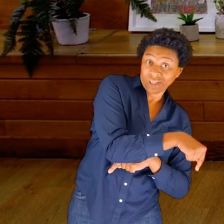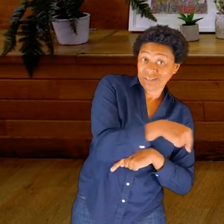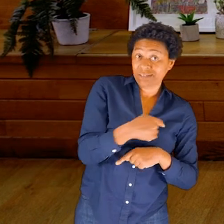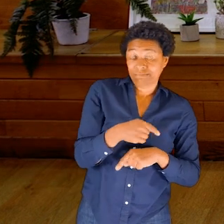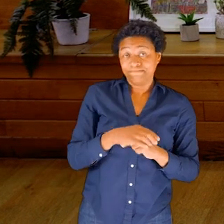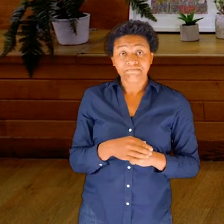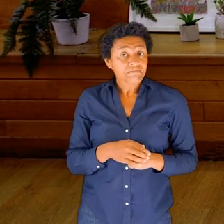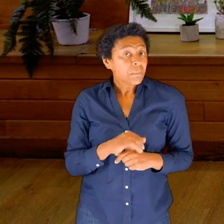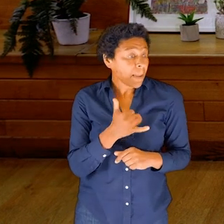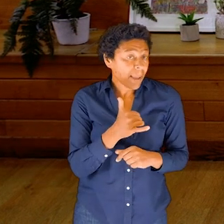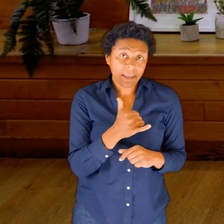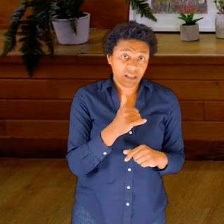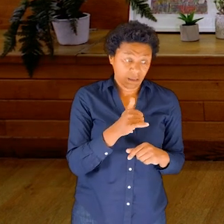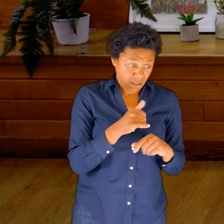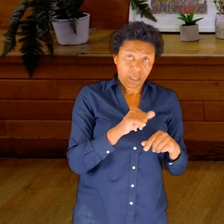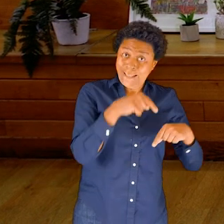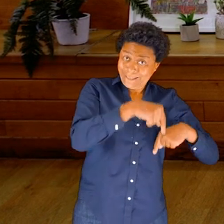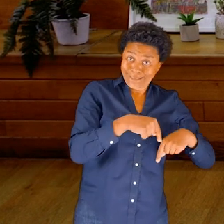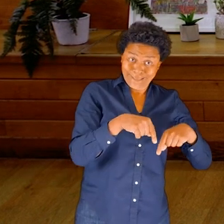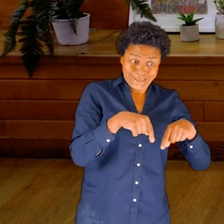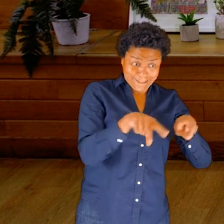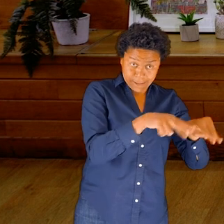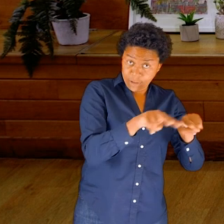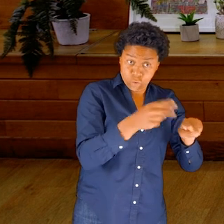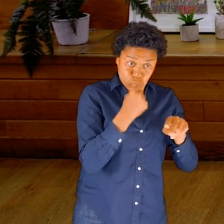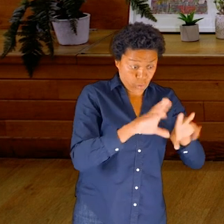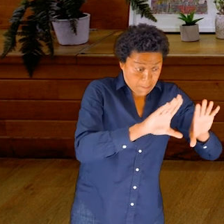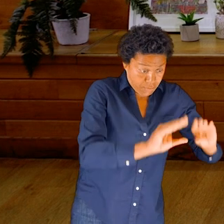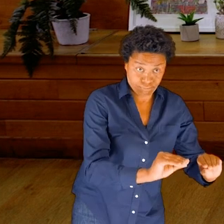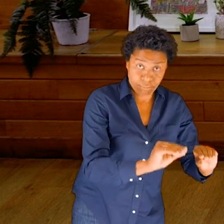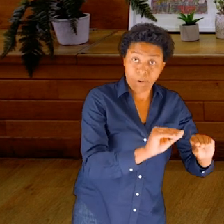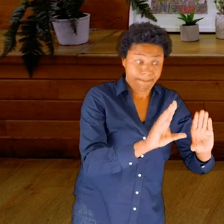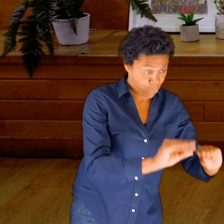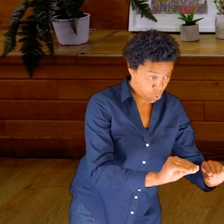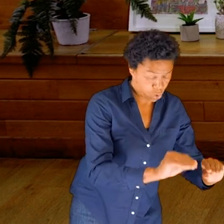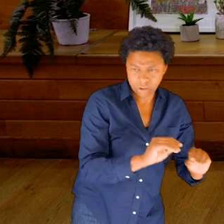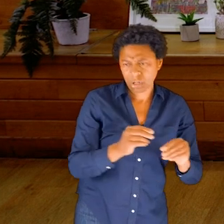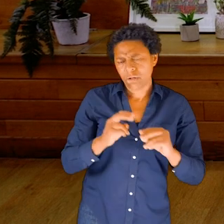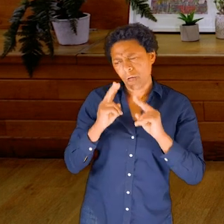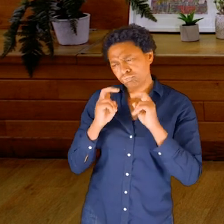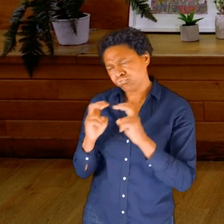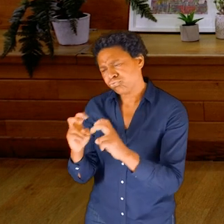Of course, you can always press pause and press play when you are—when you’d like to carry on.